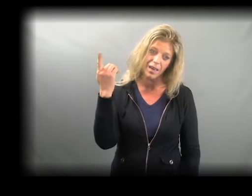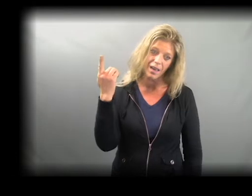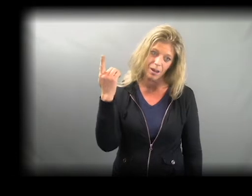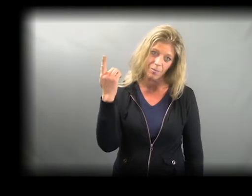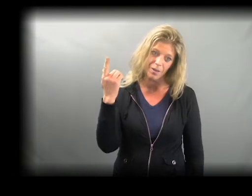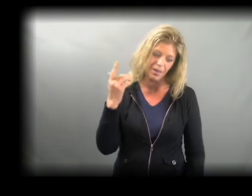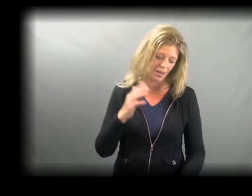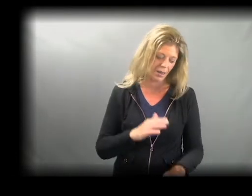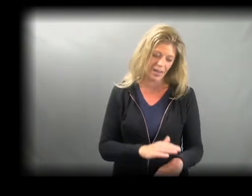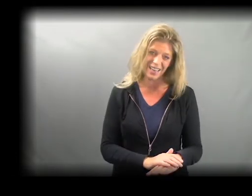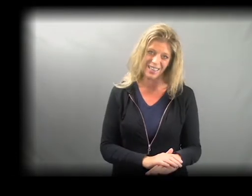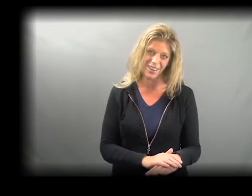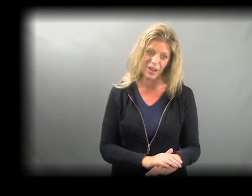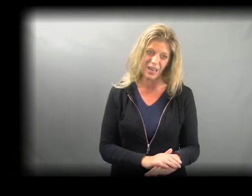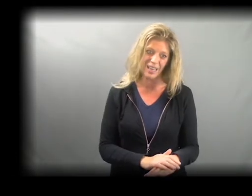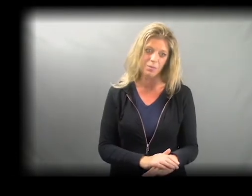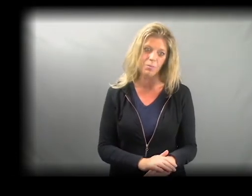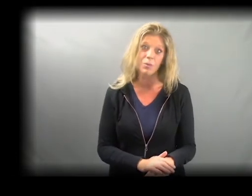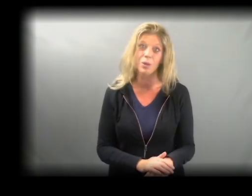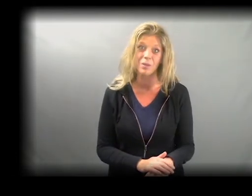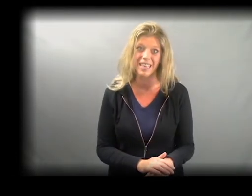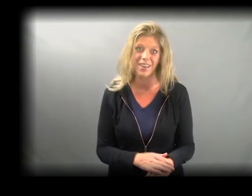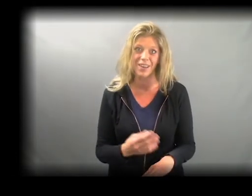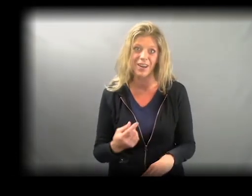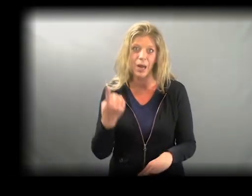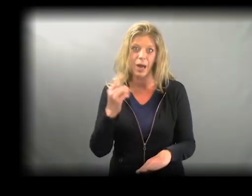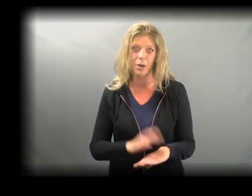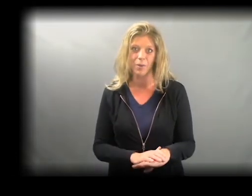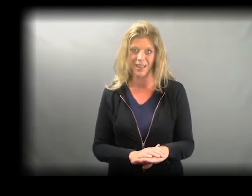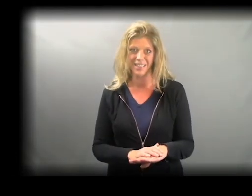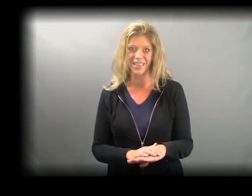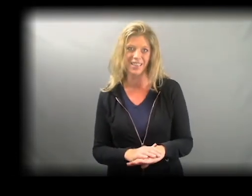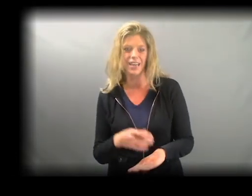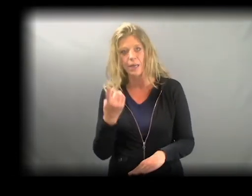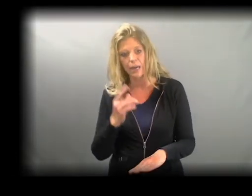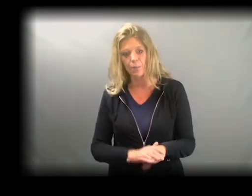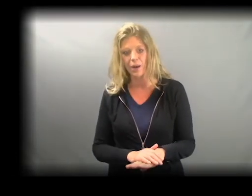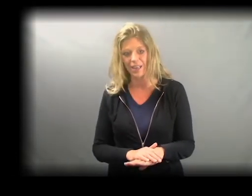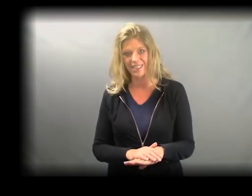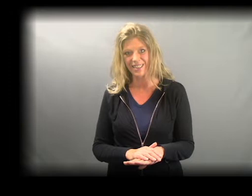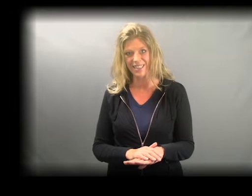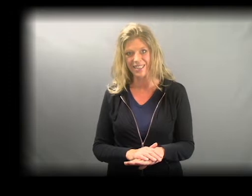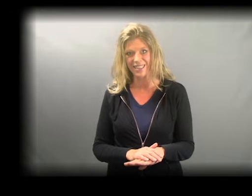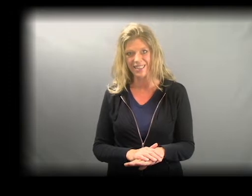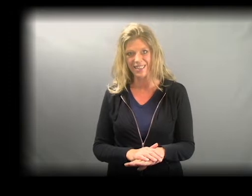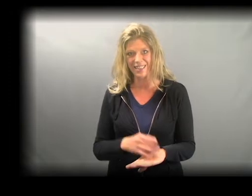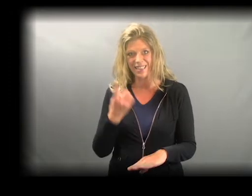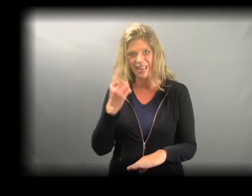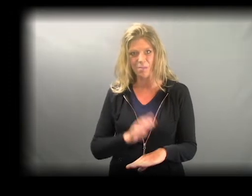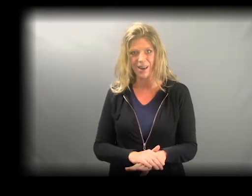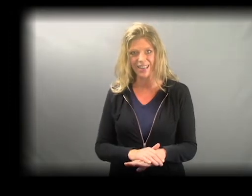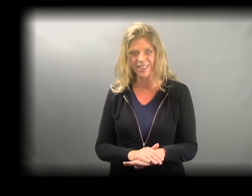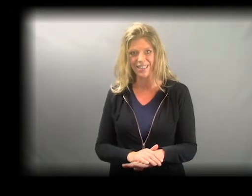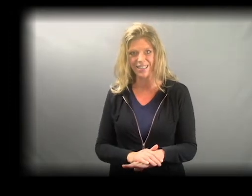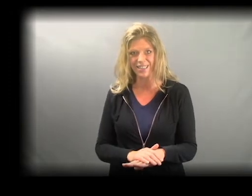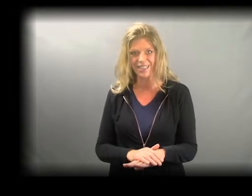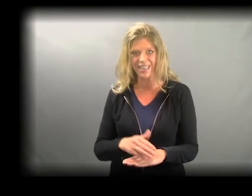UP and ON. Put them together. UPON